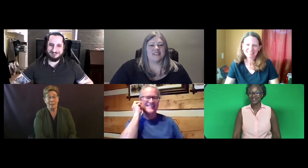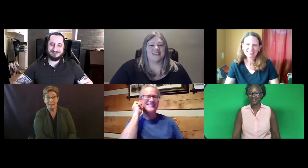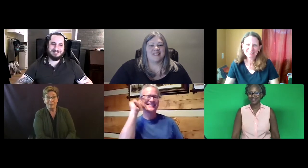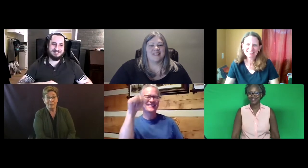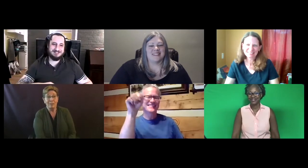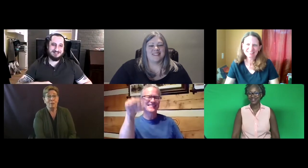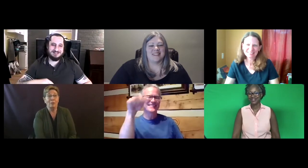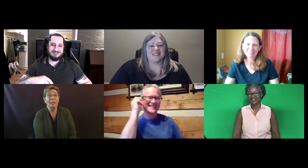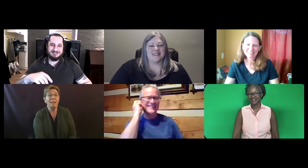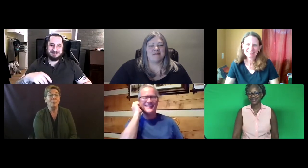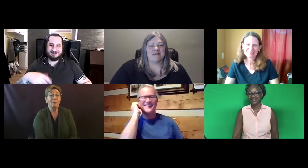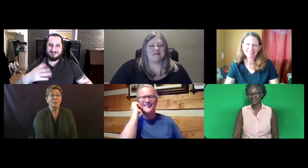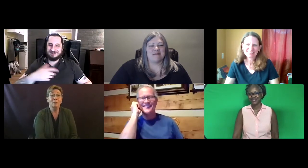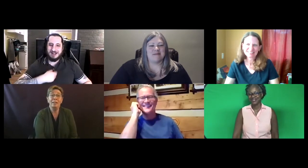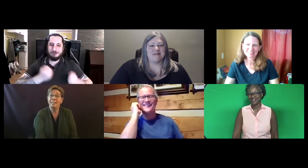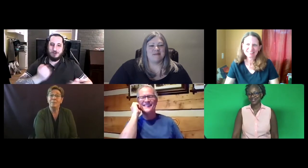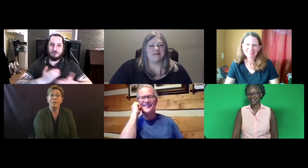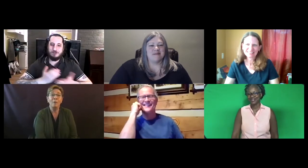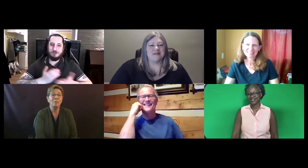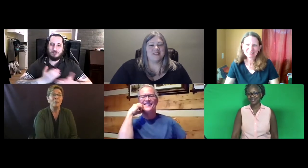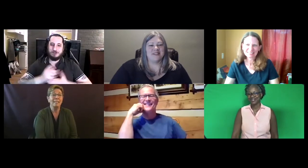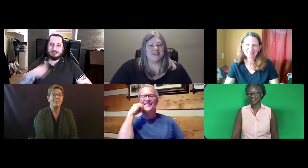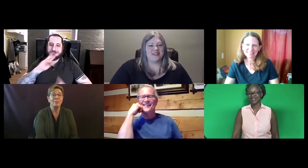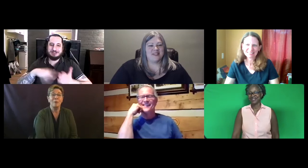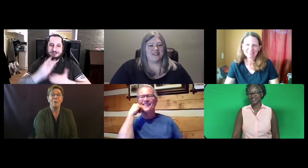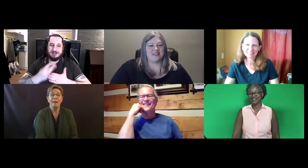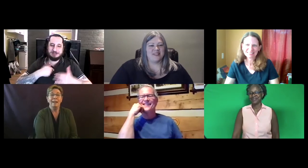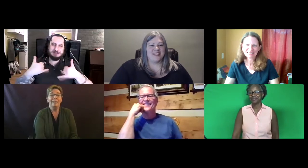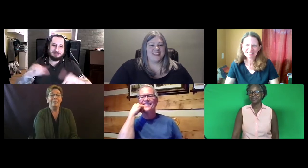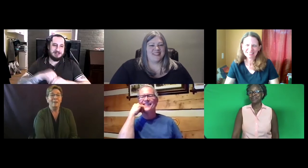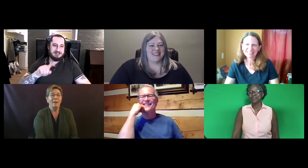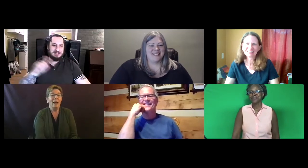That's in North Carolina, West is a big open spaces.